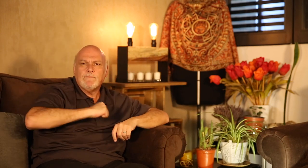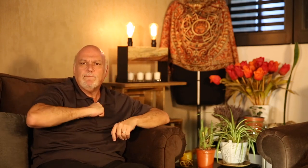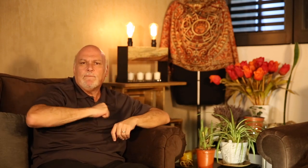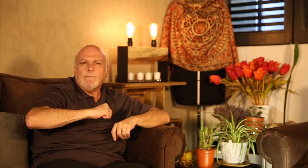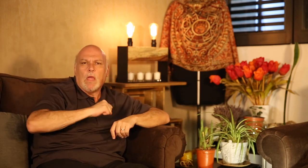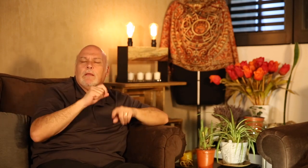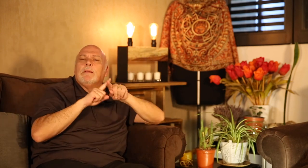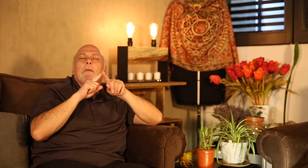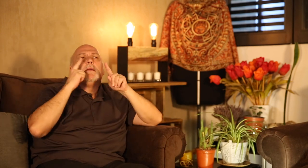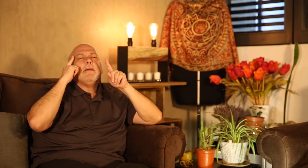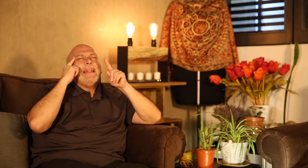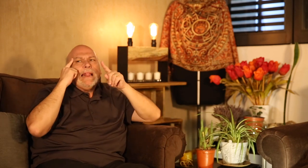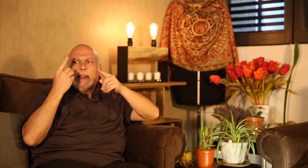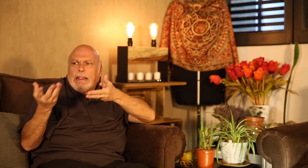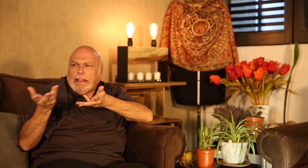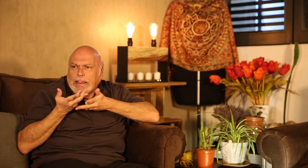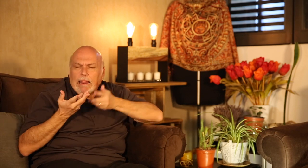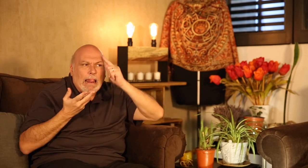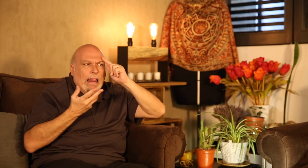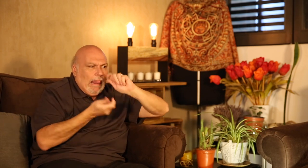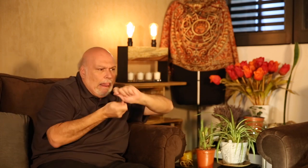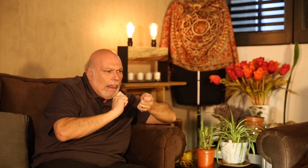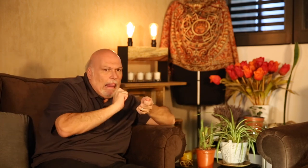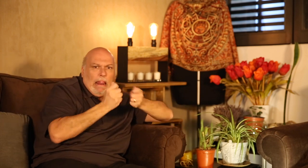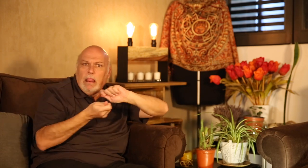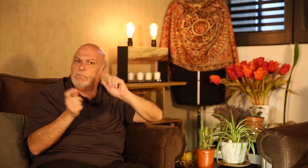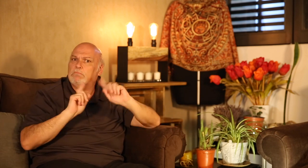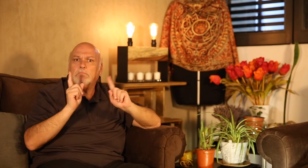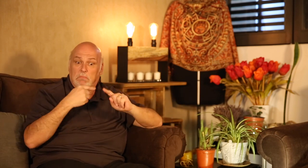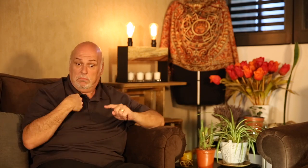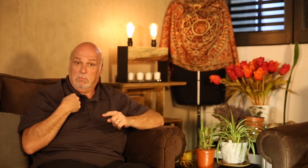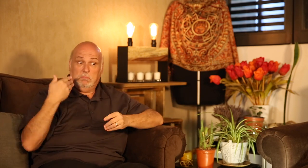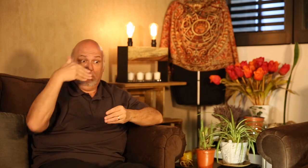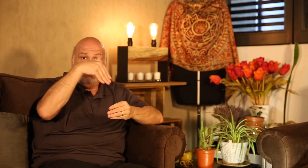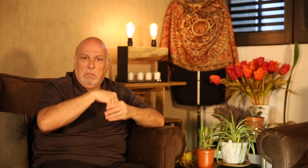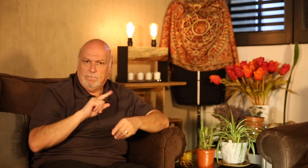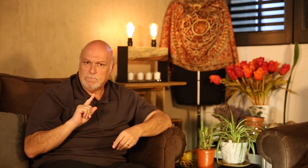improvised rather quickly. They took no time trying to figure out something.